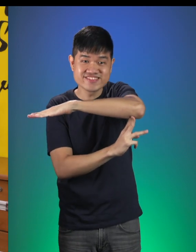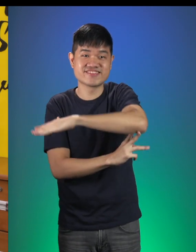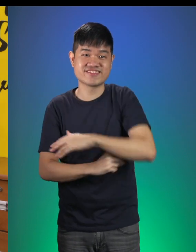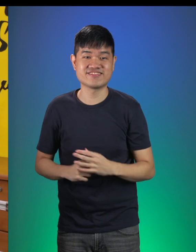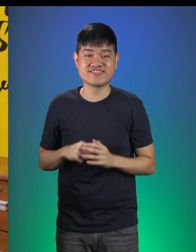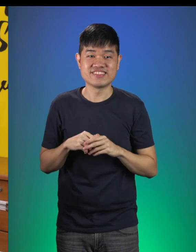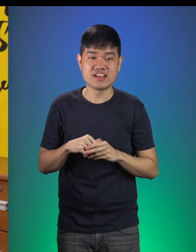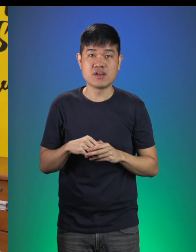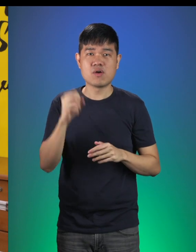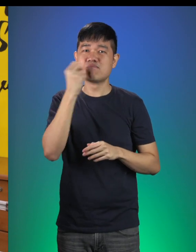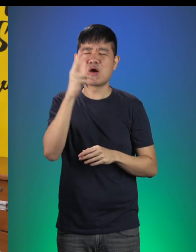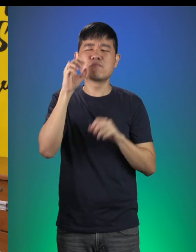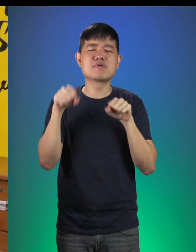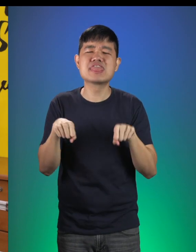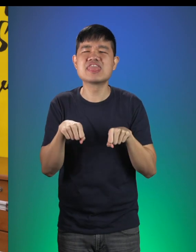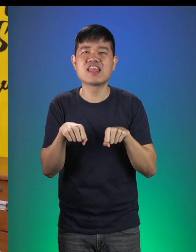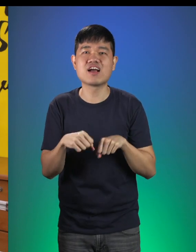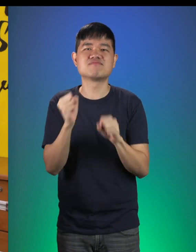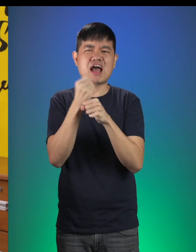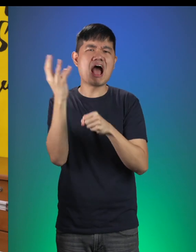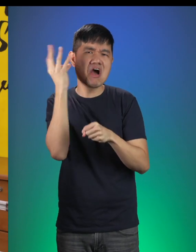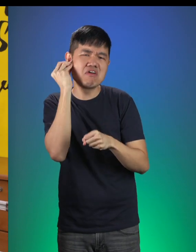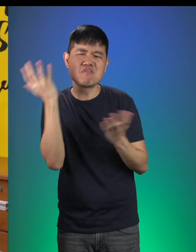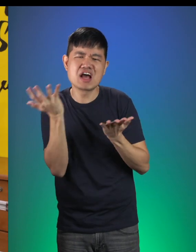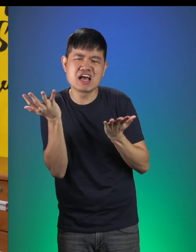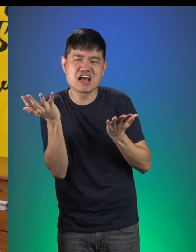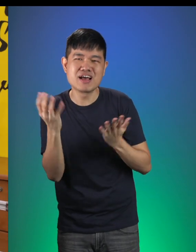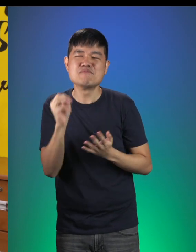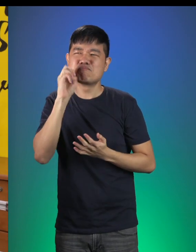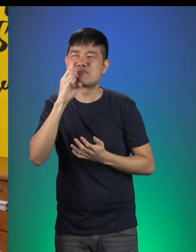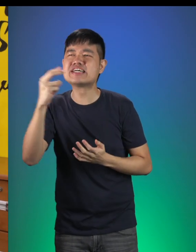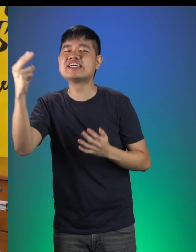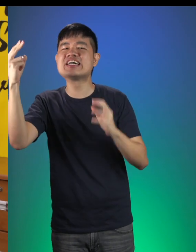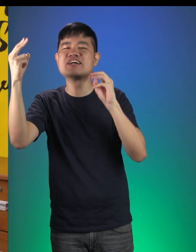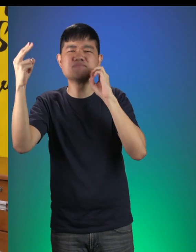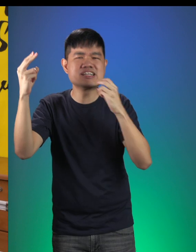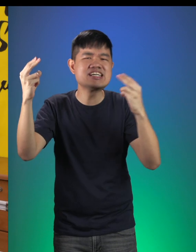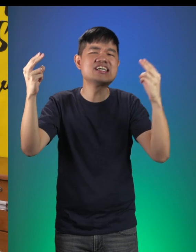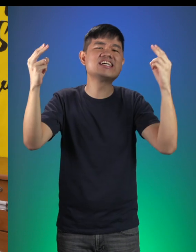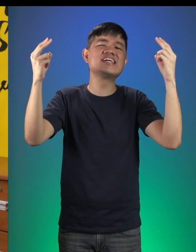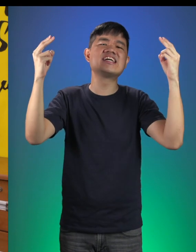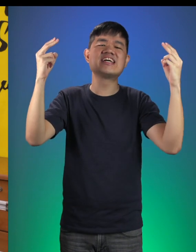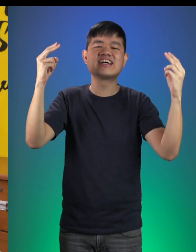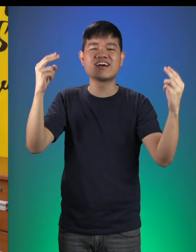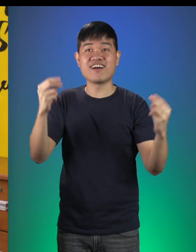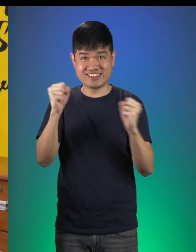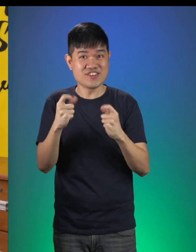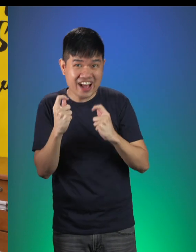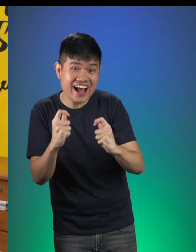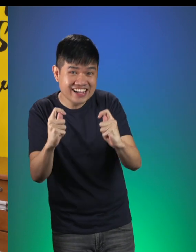Now, goats bleat. They make this sound “Meeeeehhhh! Meeeeehhhh! Meeeeehhhh!” Can you try it?